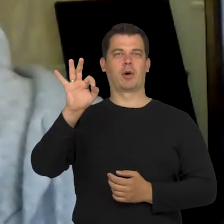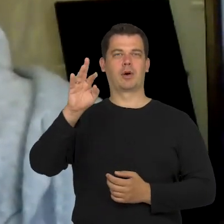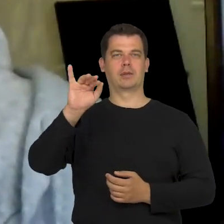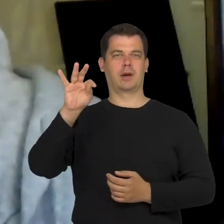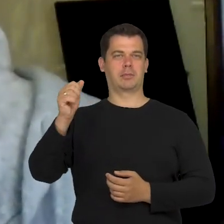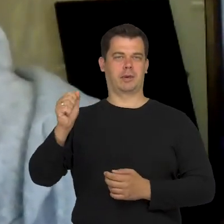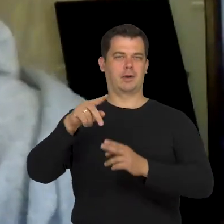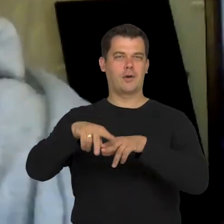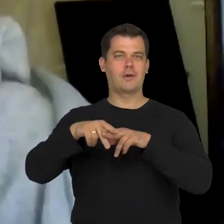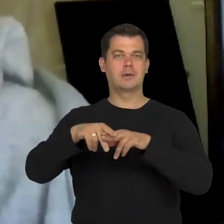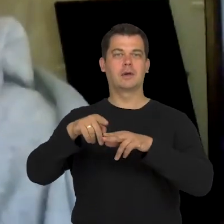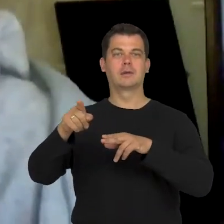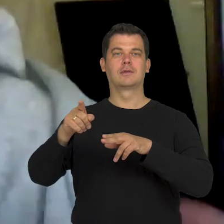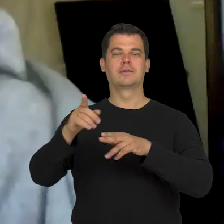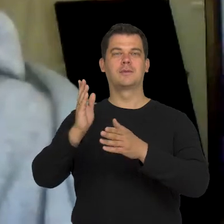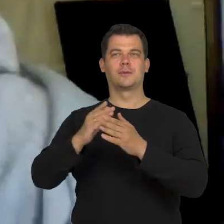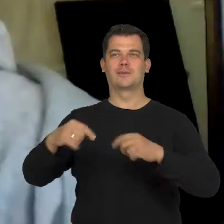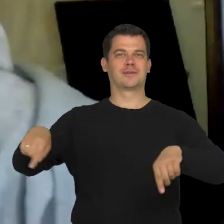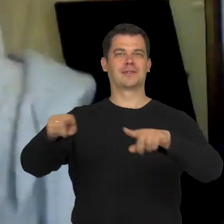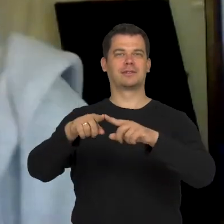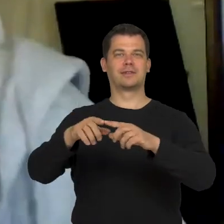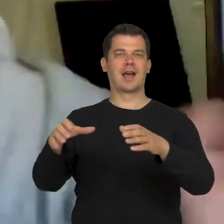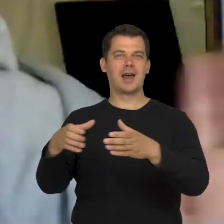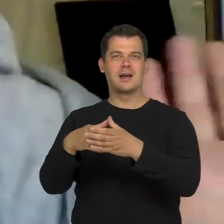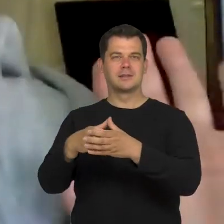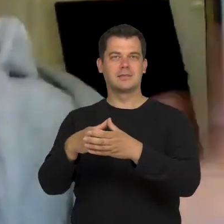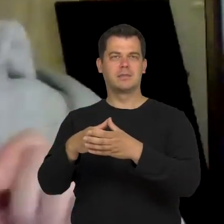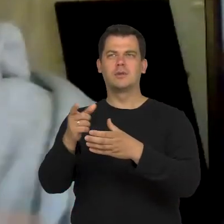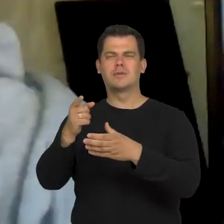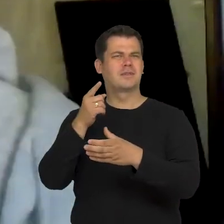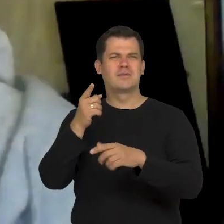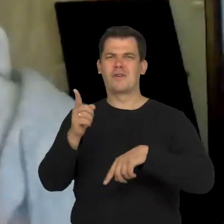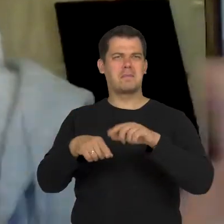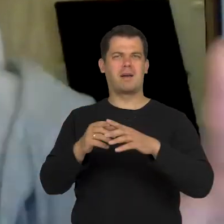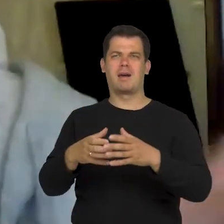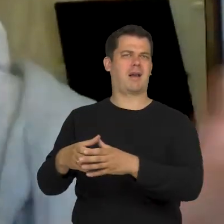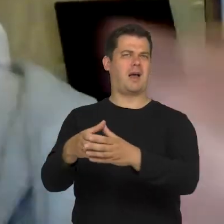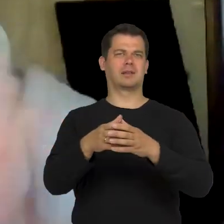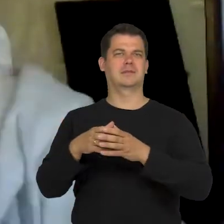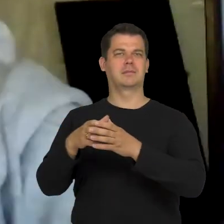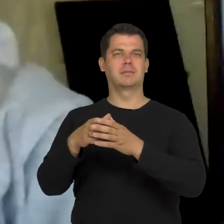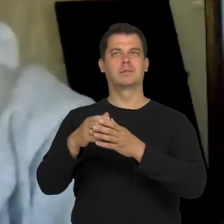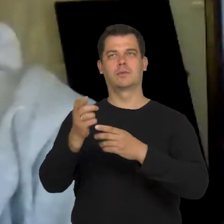are older than her. Everyone is an uncle and they normally so to say - I've used that word again,